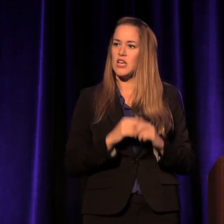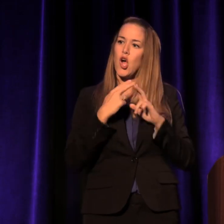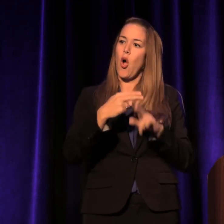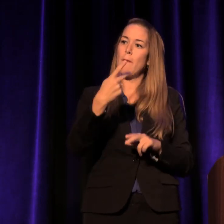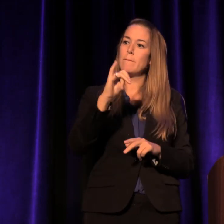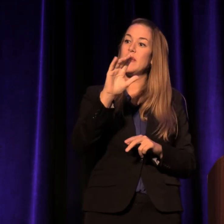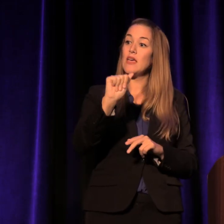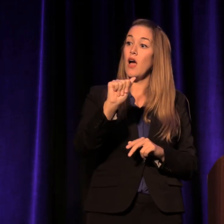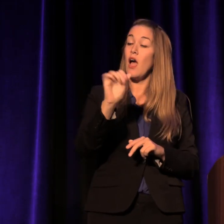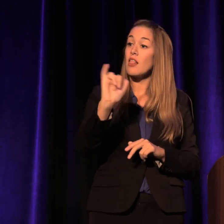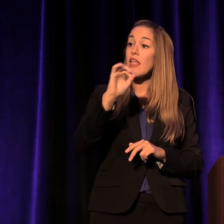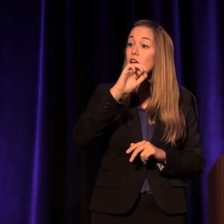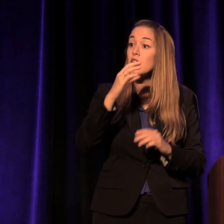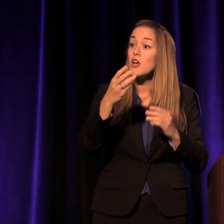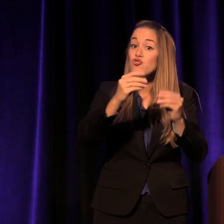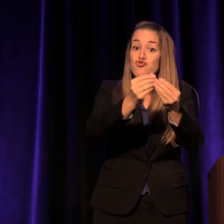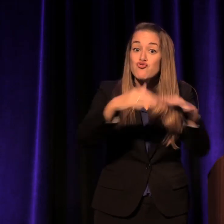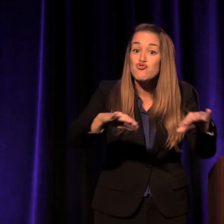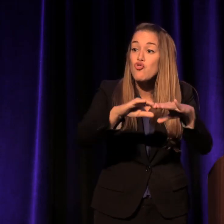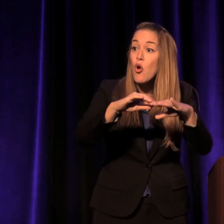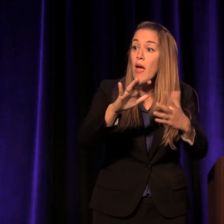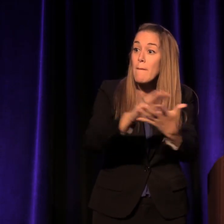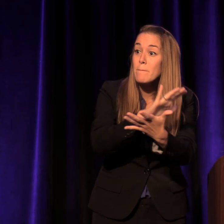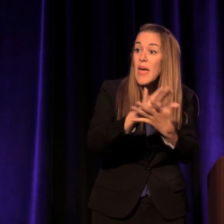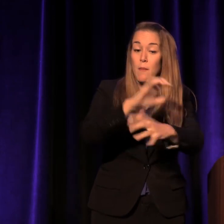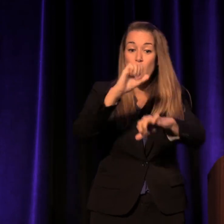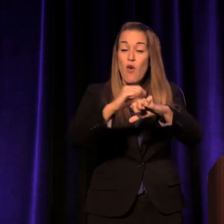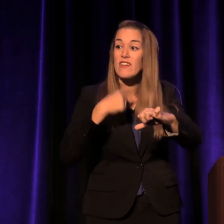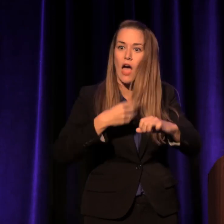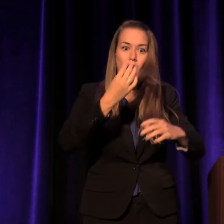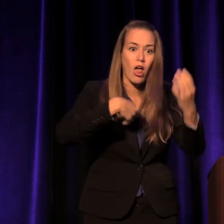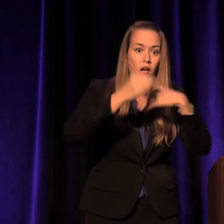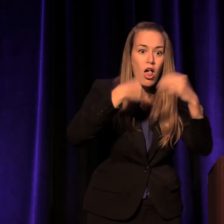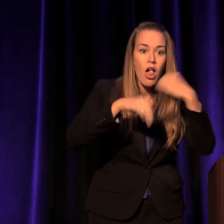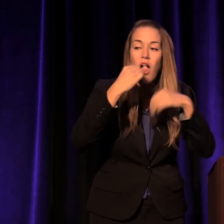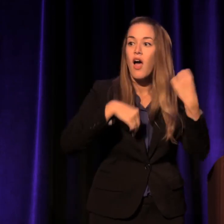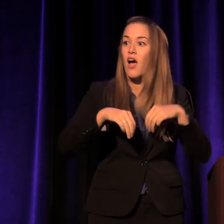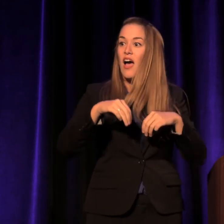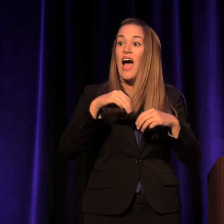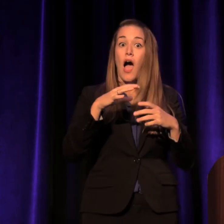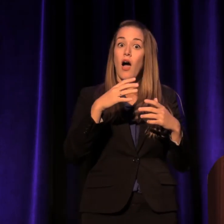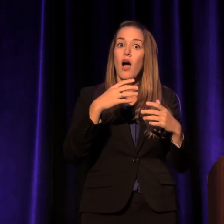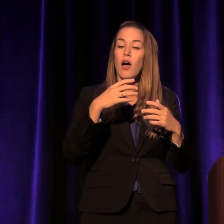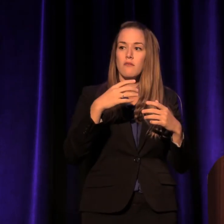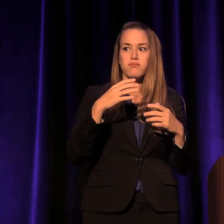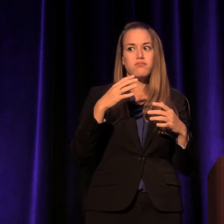like dirt and paper and small stones and pennies. Yes, they came out.